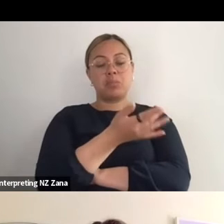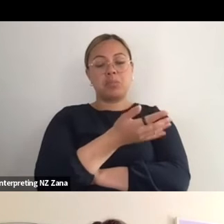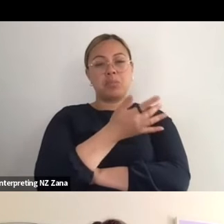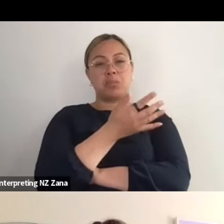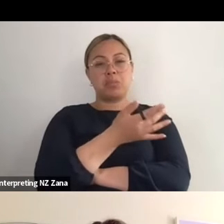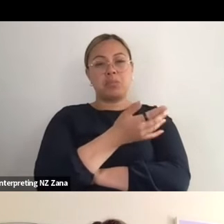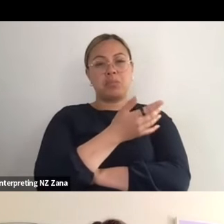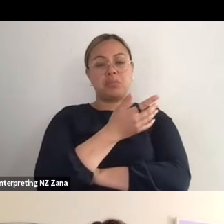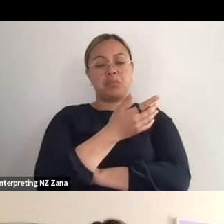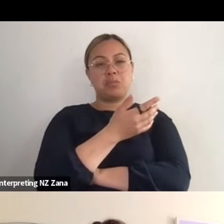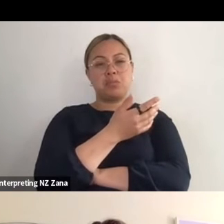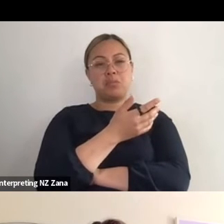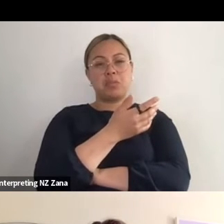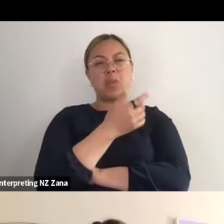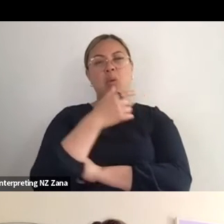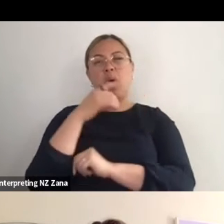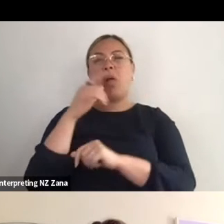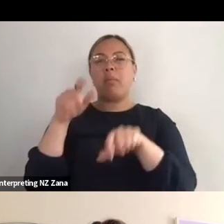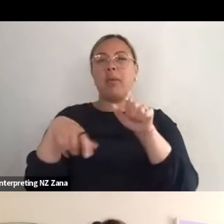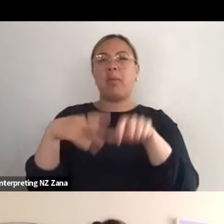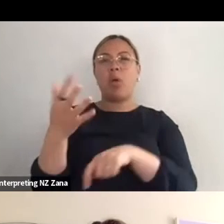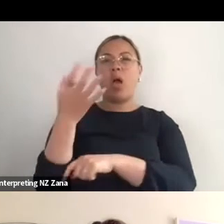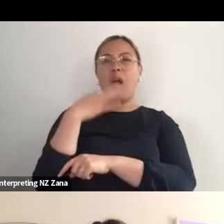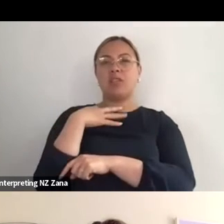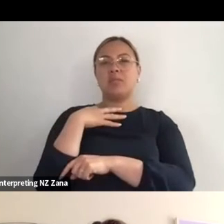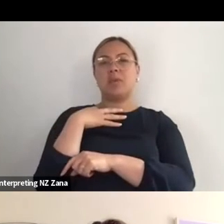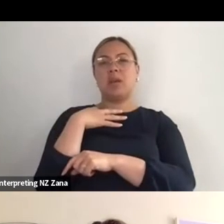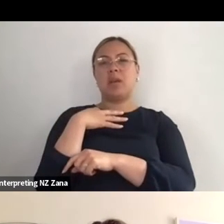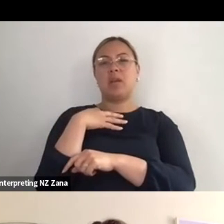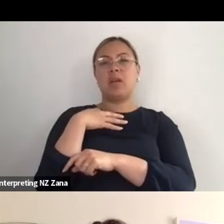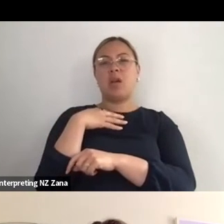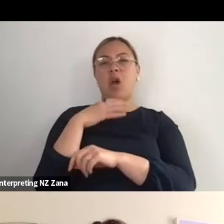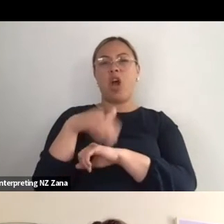people ask me often about being a leader and I don't- it's that thing of like,